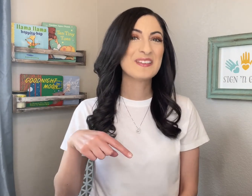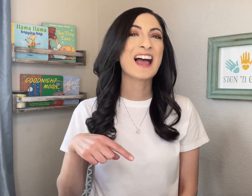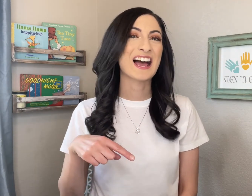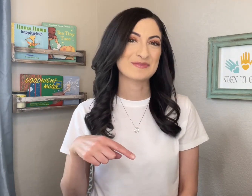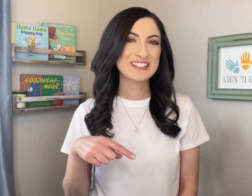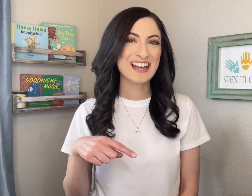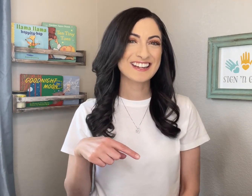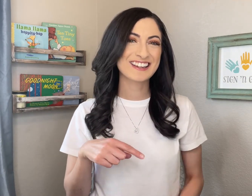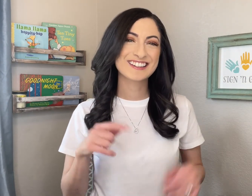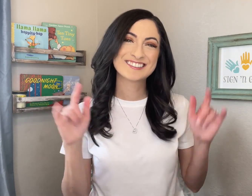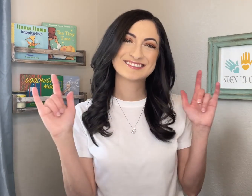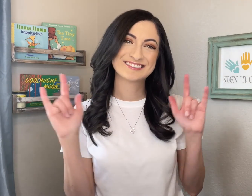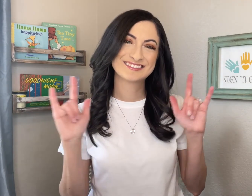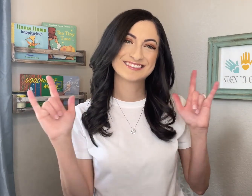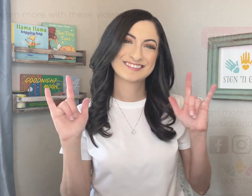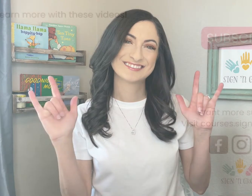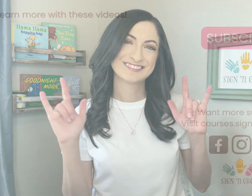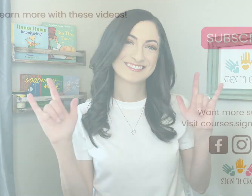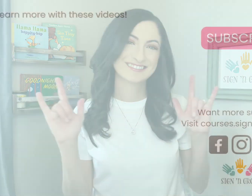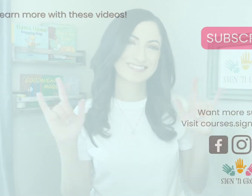Happy signing!